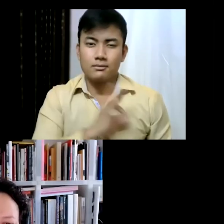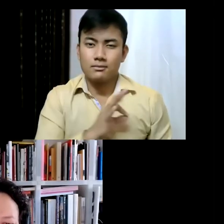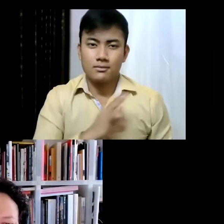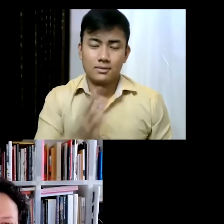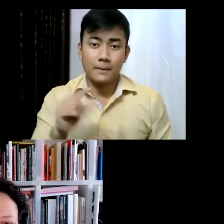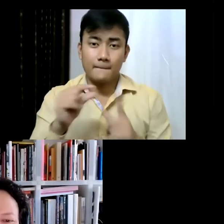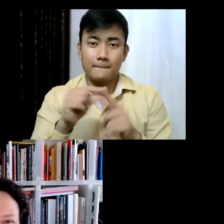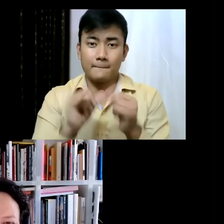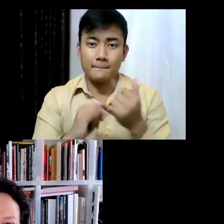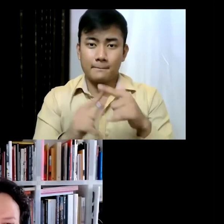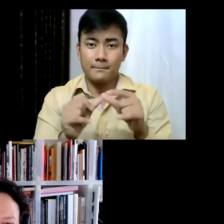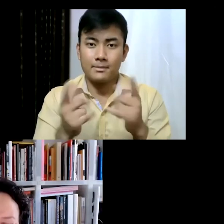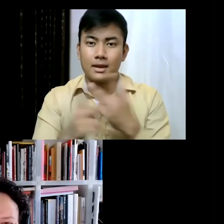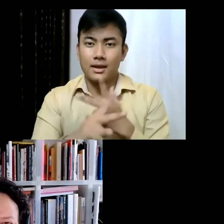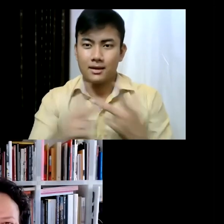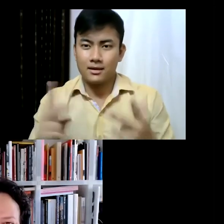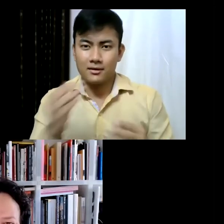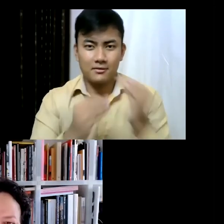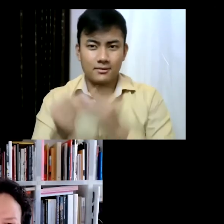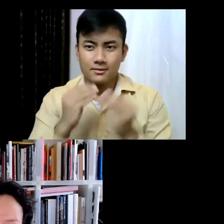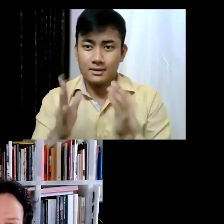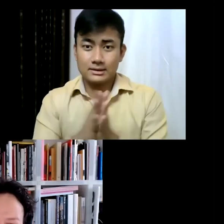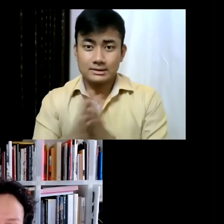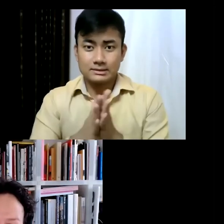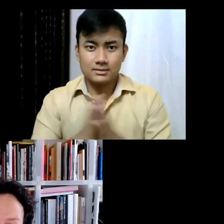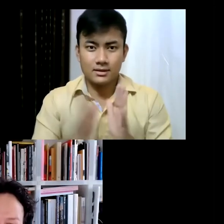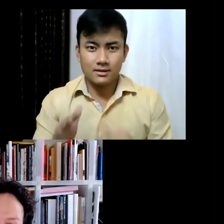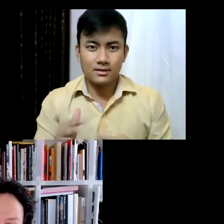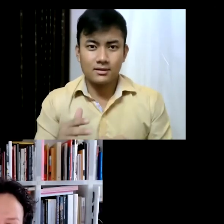it in all sorts of small eateries... of course, the Indian version of pasta, but